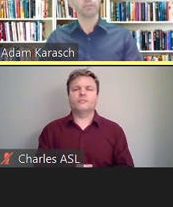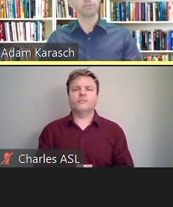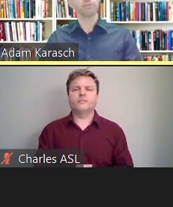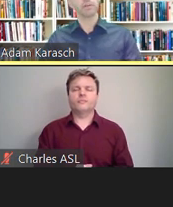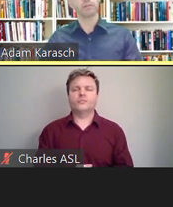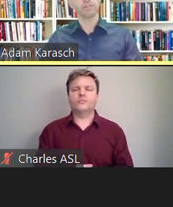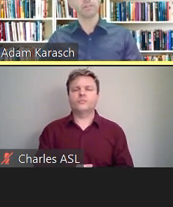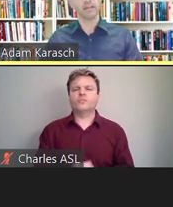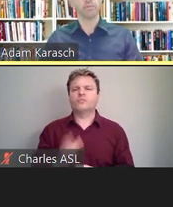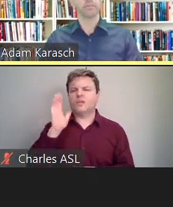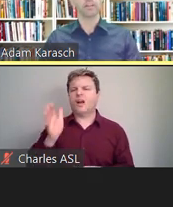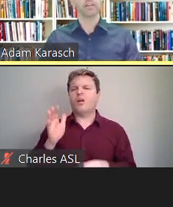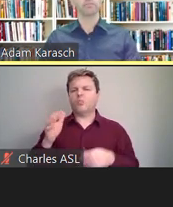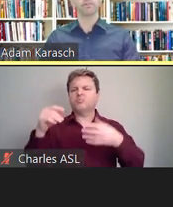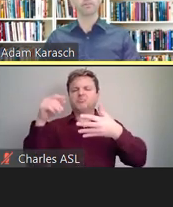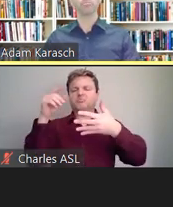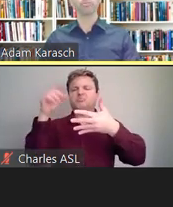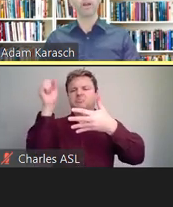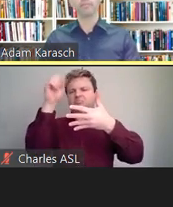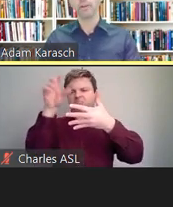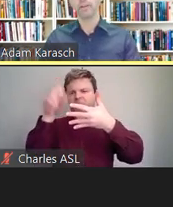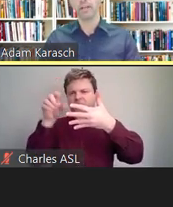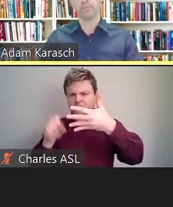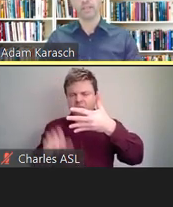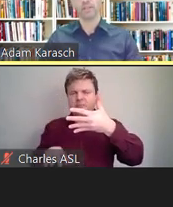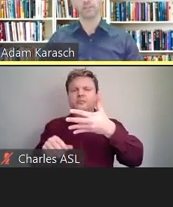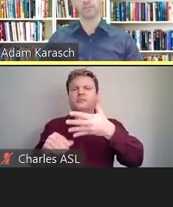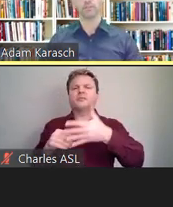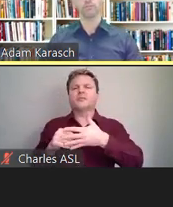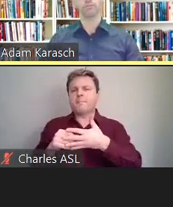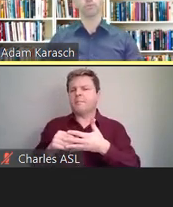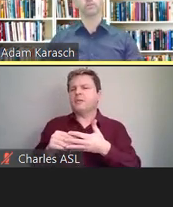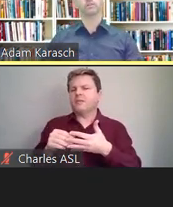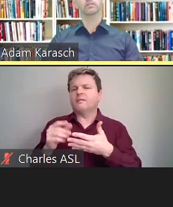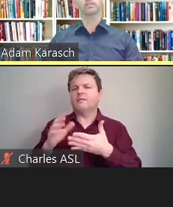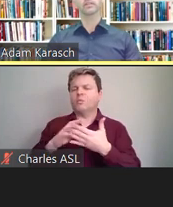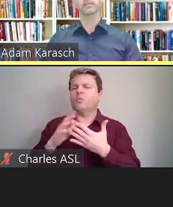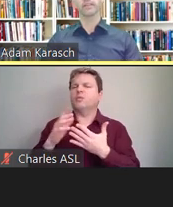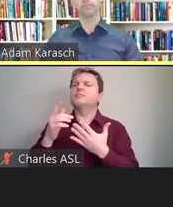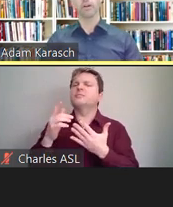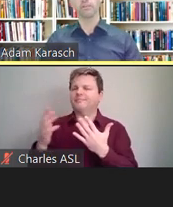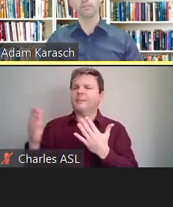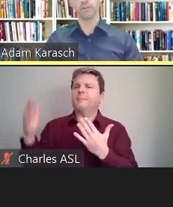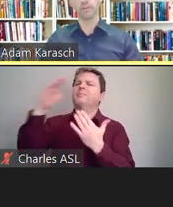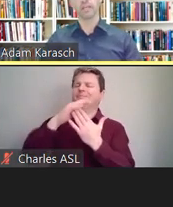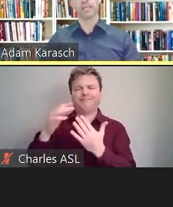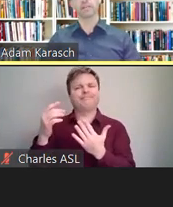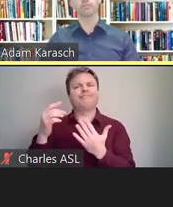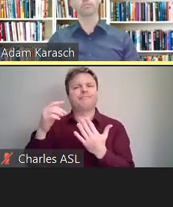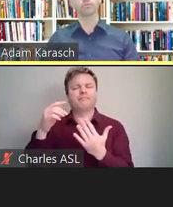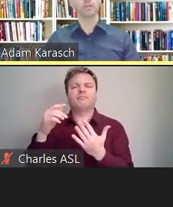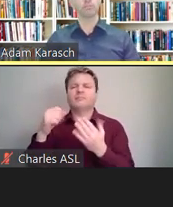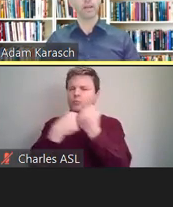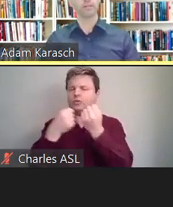through a couple of examples of primary accommodations for the Deaf, the hard of hearing, and the visually impaired.